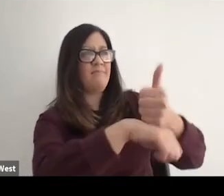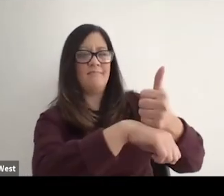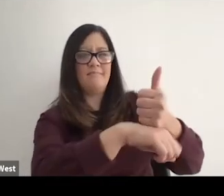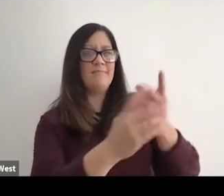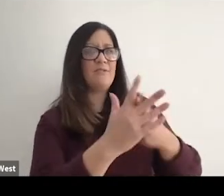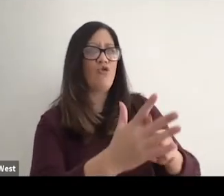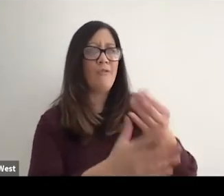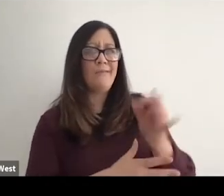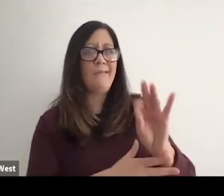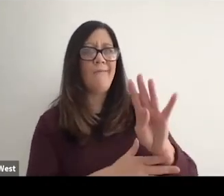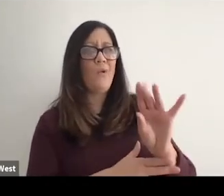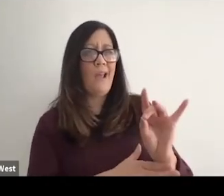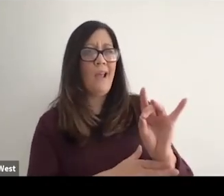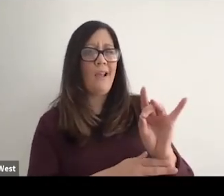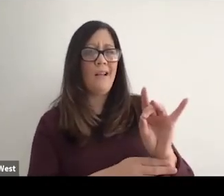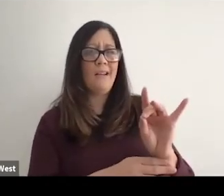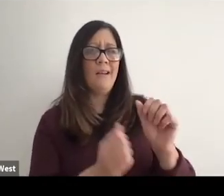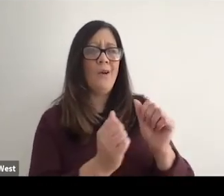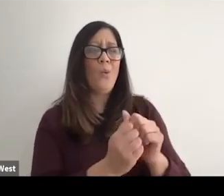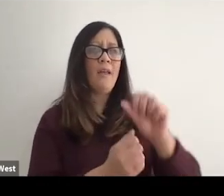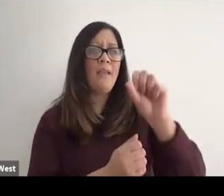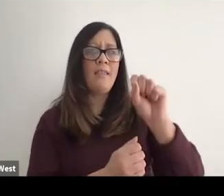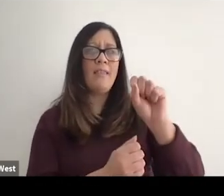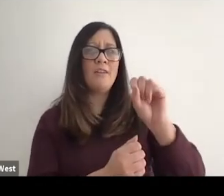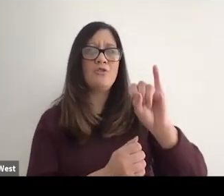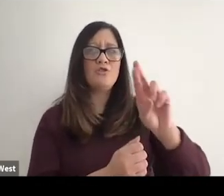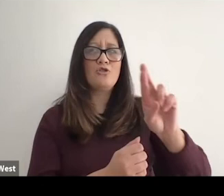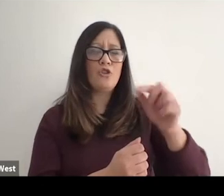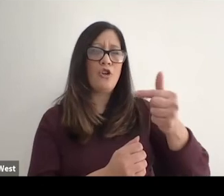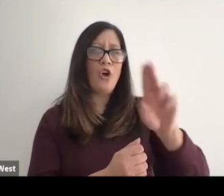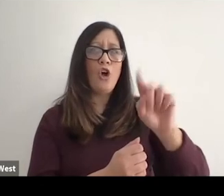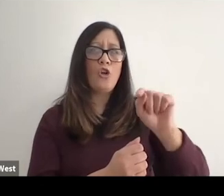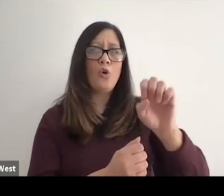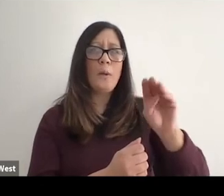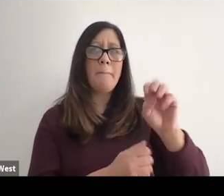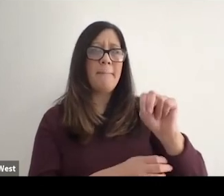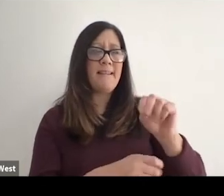entity that started off in 1948 with Sir Luke Gutmann over in Germany. For Woon,